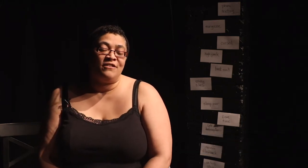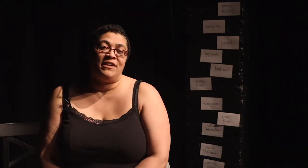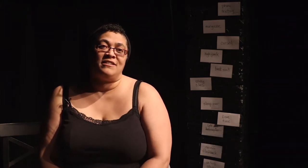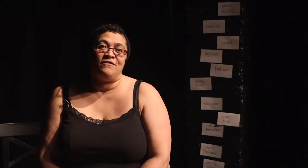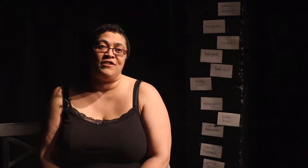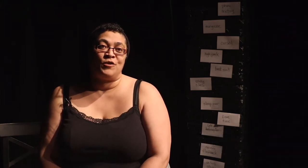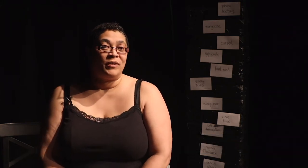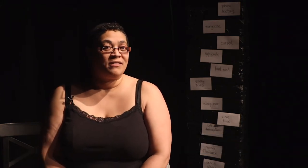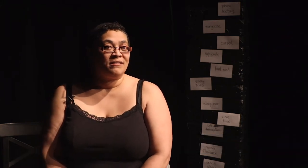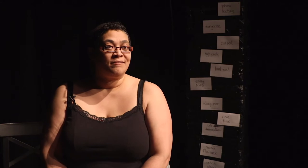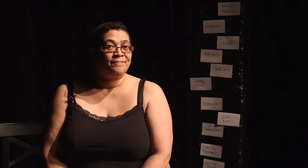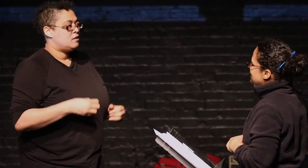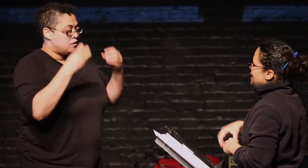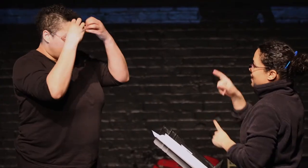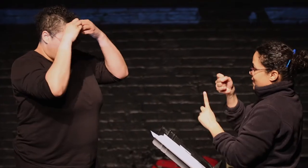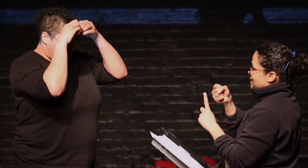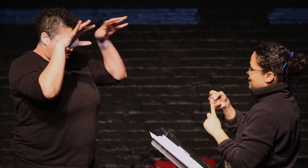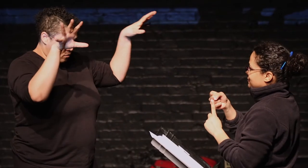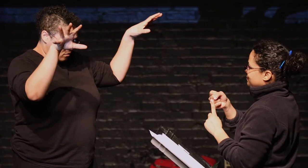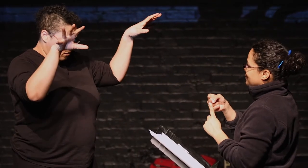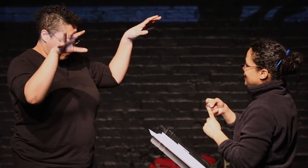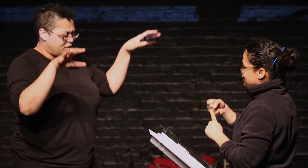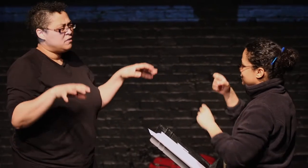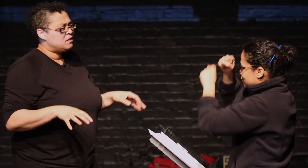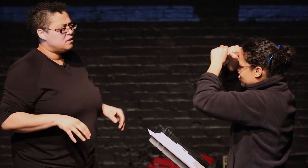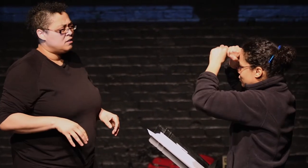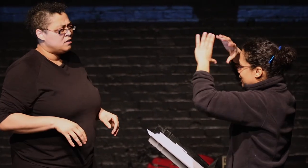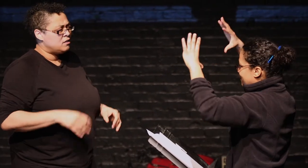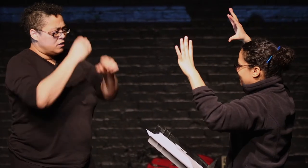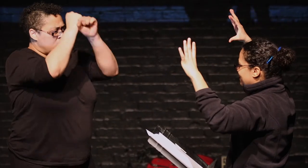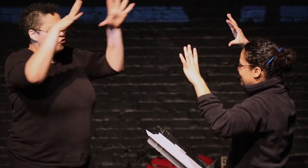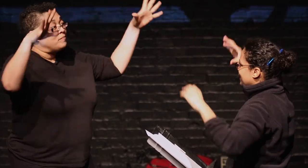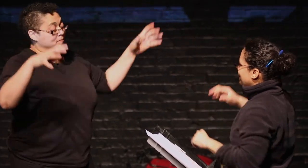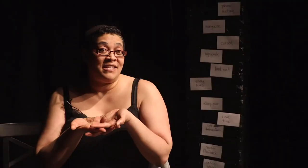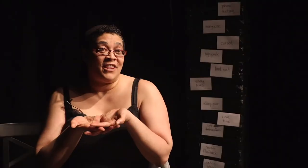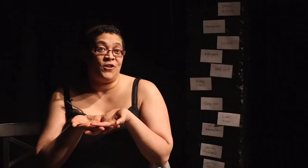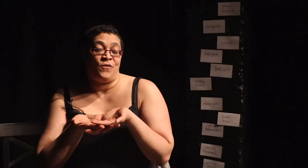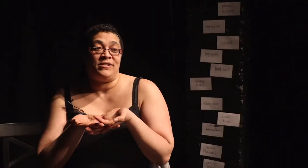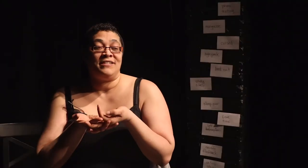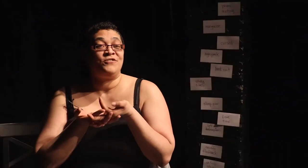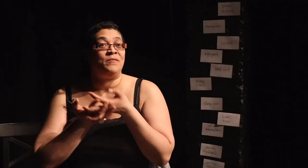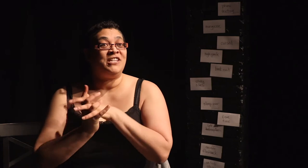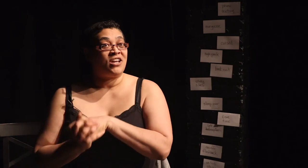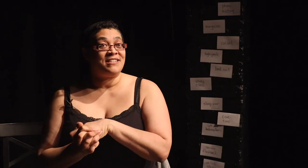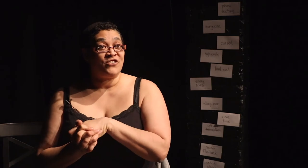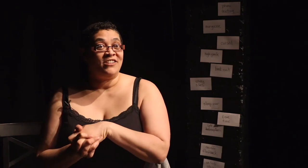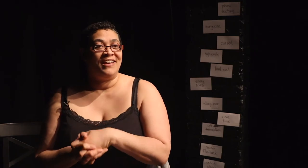In Defense of the Serpent. This started as an evolution from another collaboration that we did together that was extremely Donna centered.